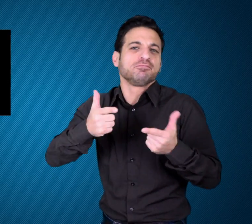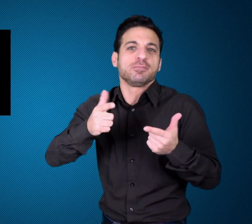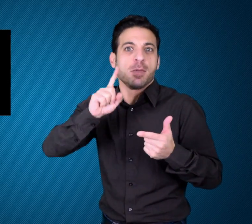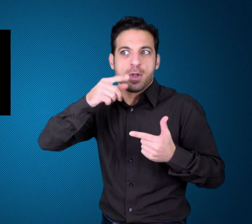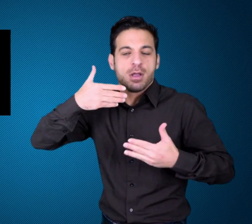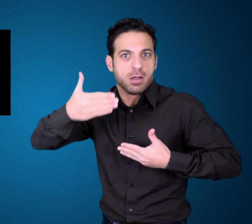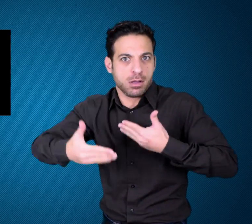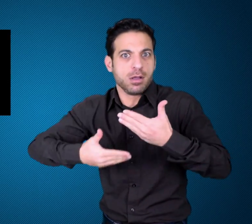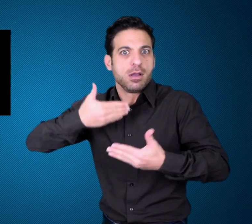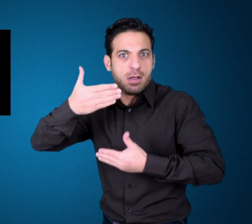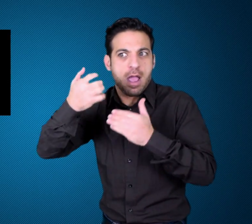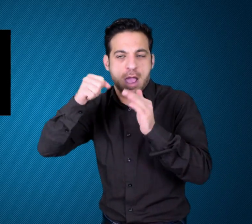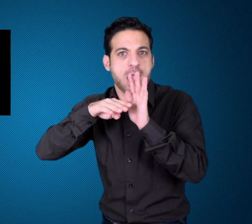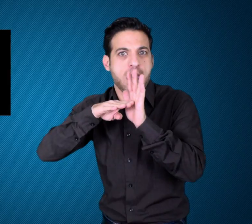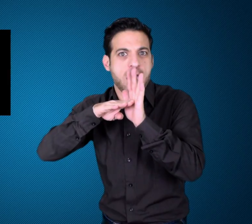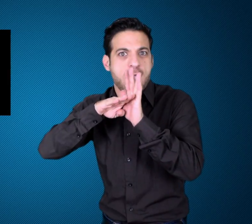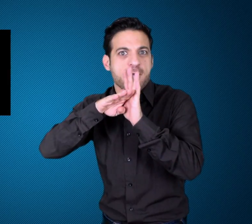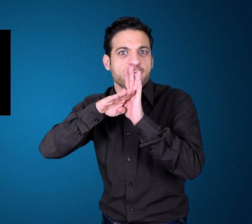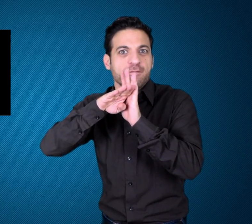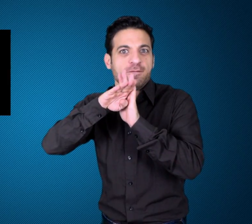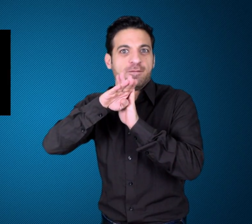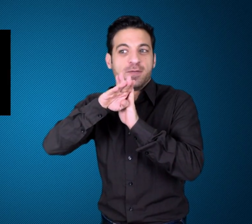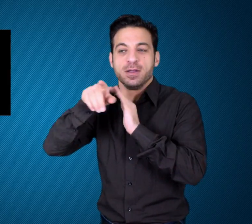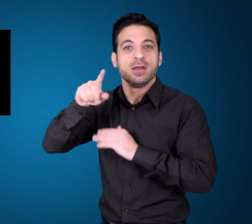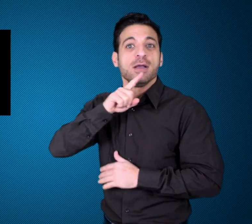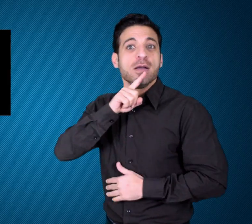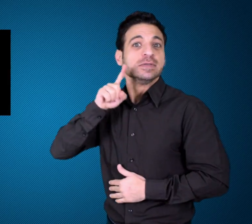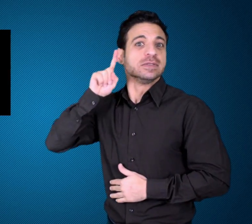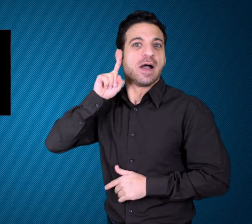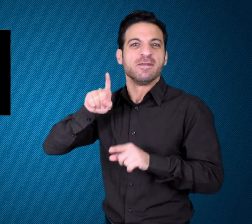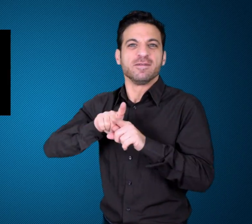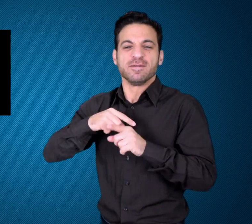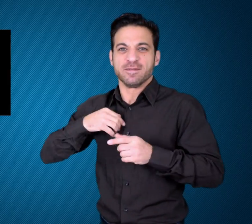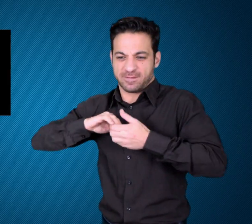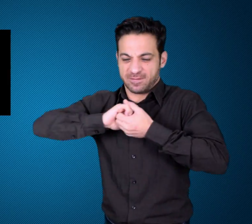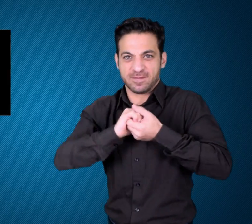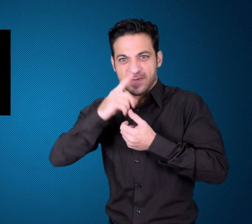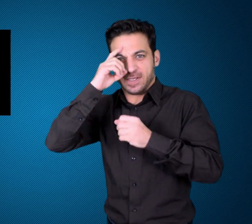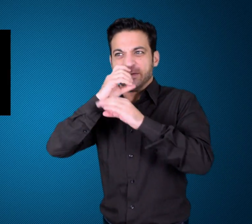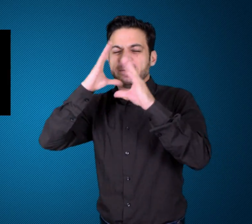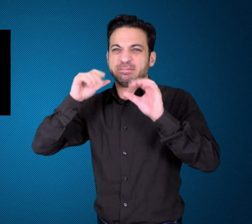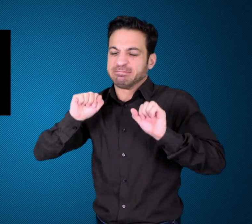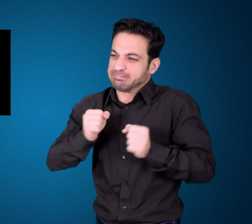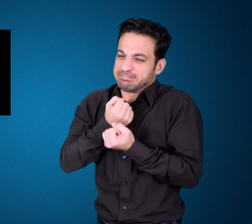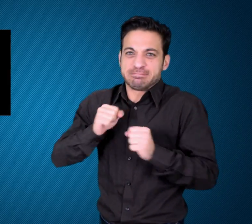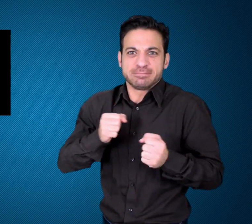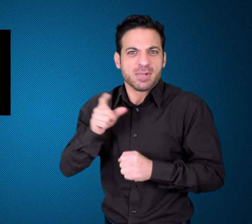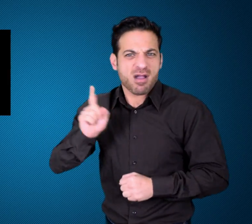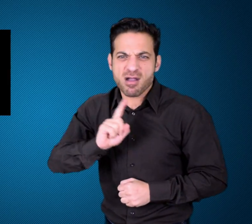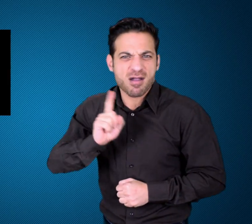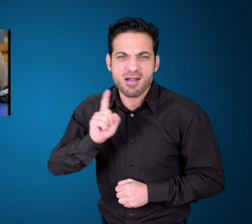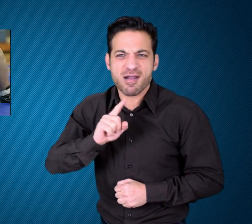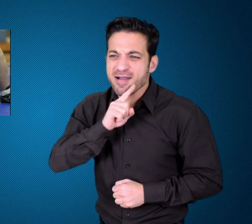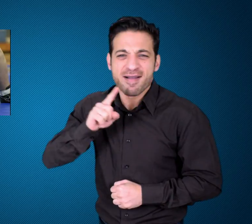from wrestling, and there are Deaf wrestlers around the world. Now three